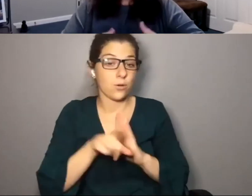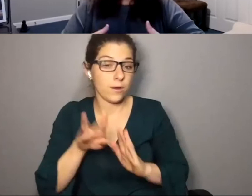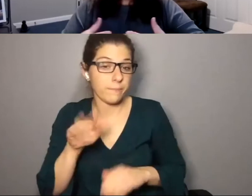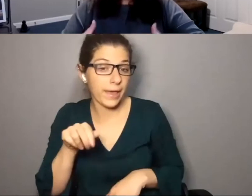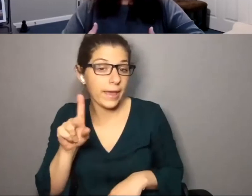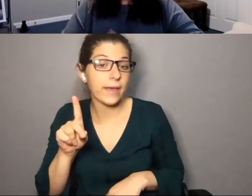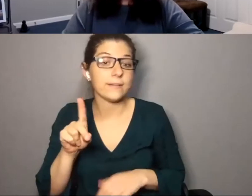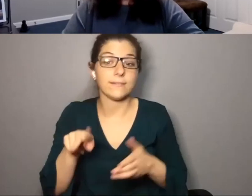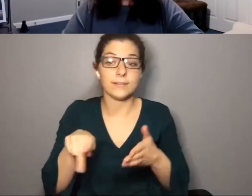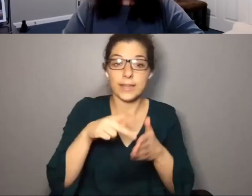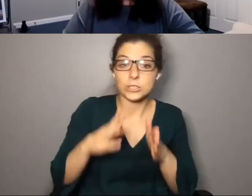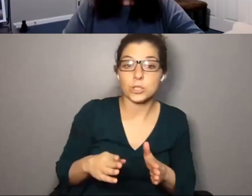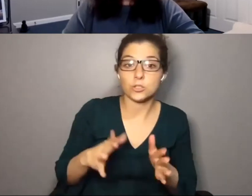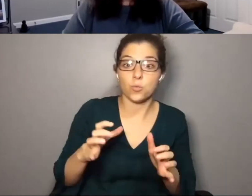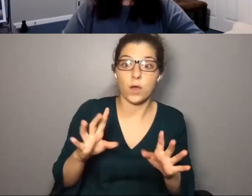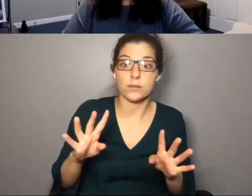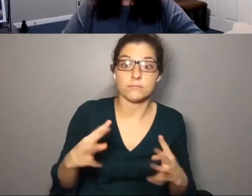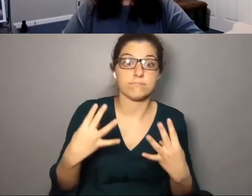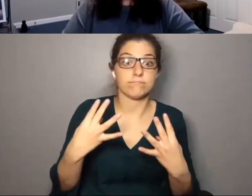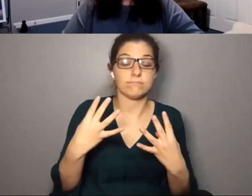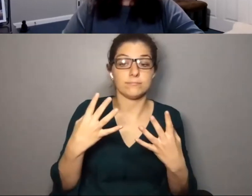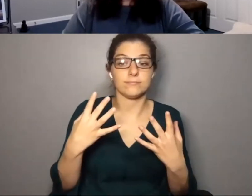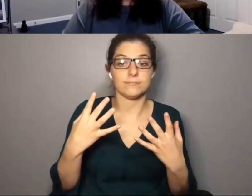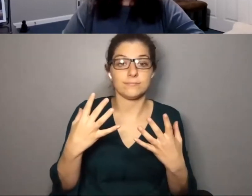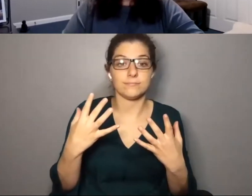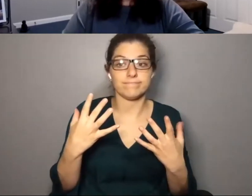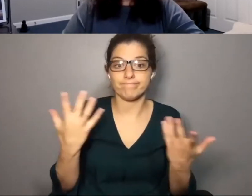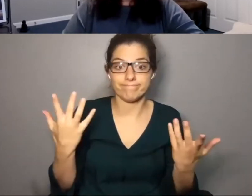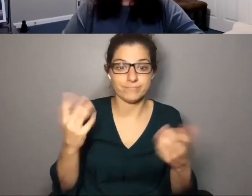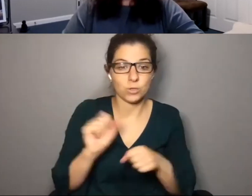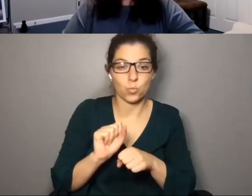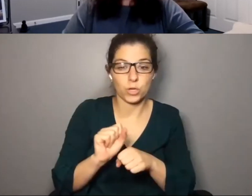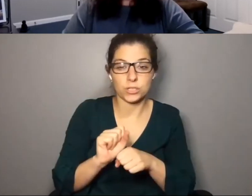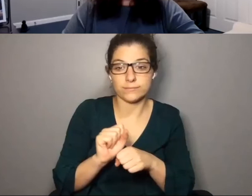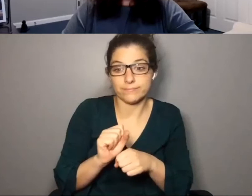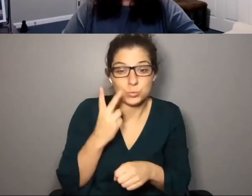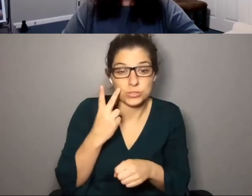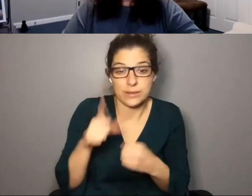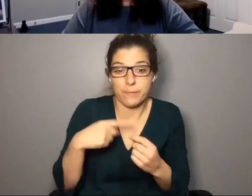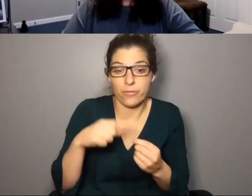or the background band or the background dancers who aren't the headliner, yeah, there's definitely work to be